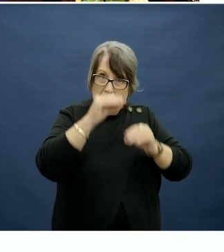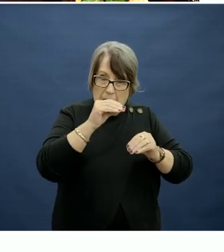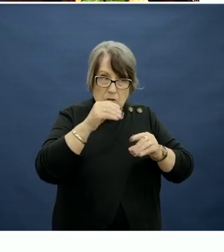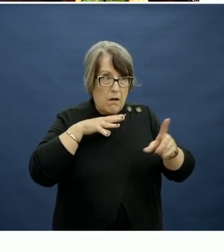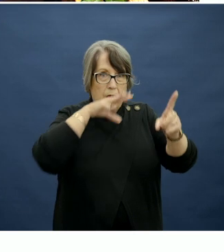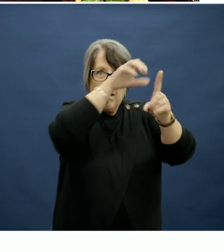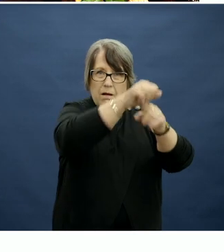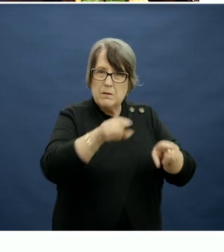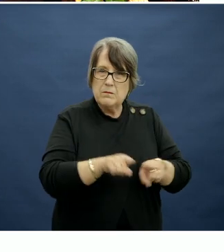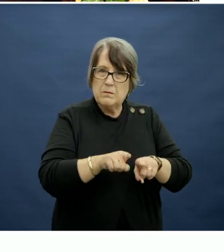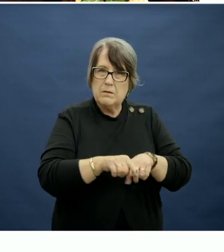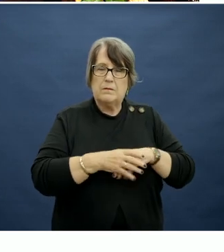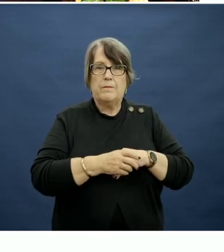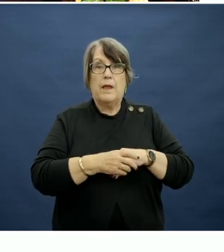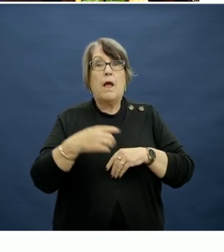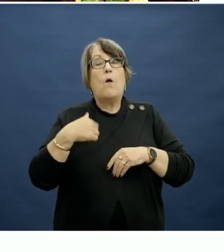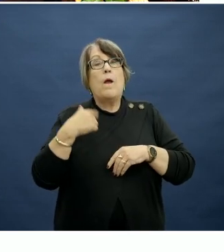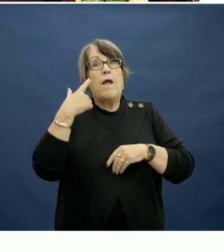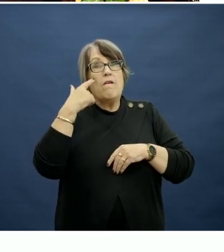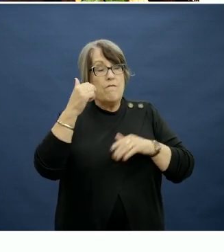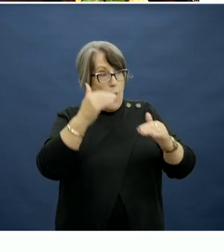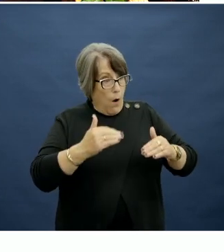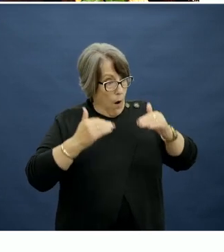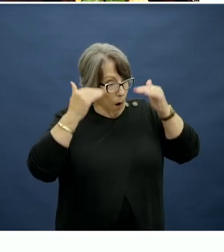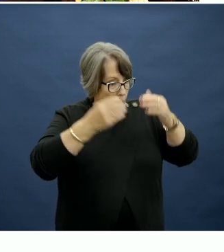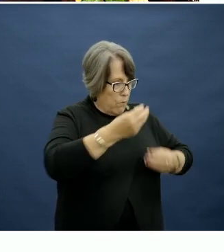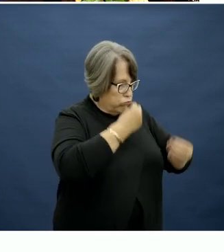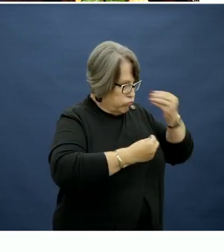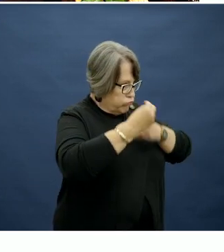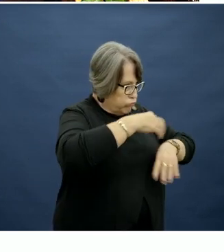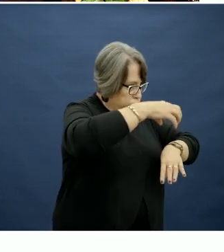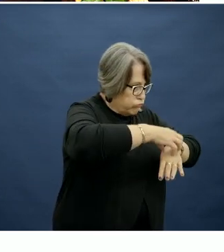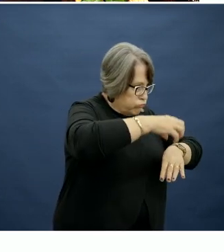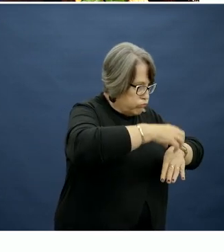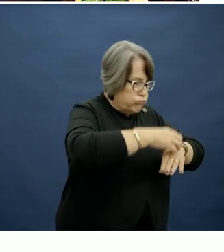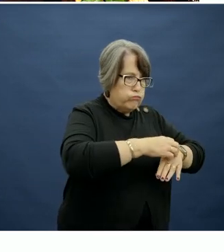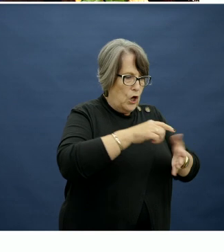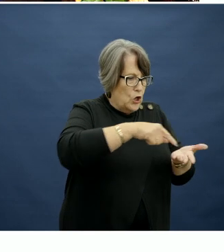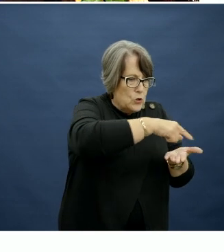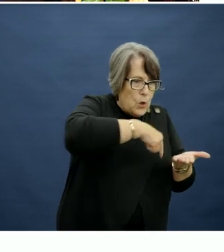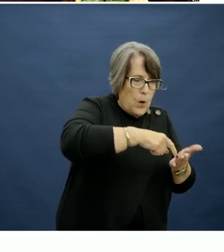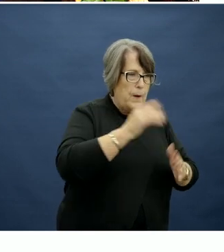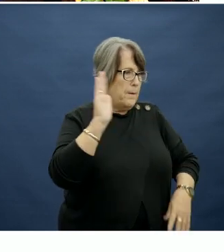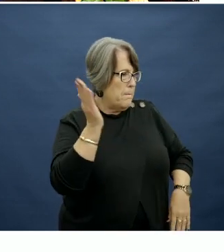We have found that higher intakes of foods like cakes, donuts, pizzas, hamburgers, soft